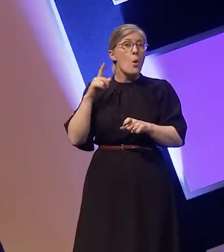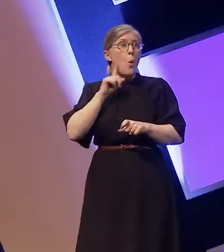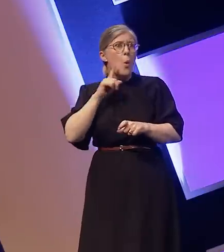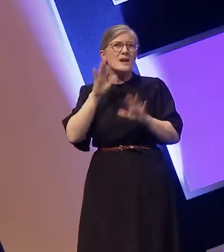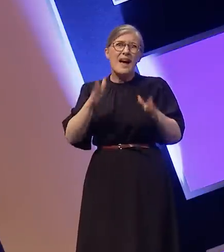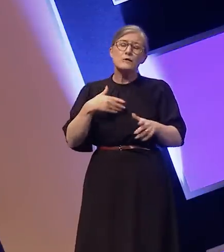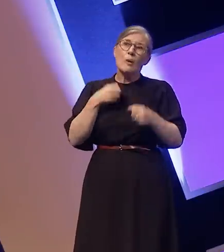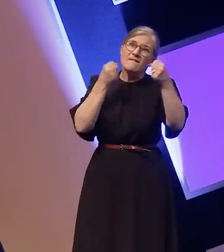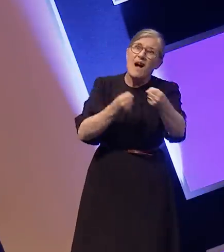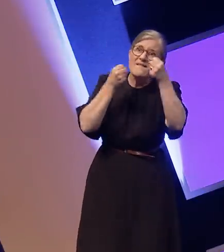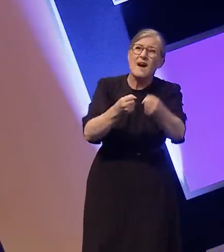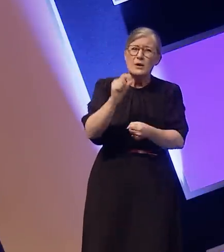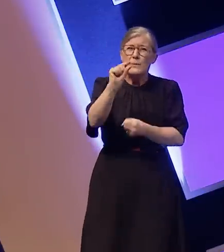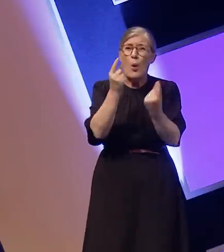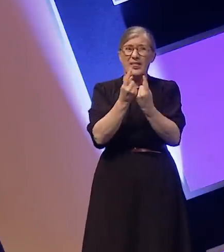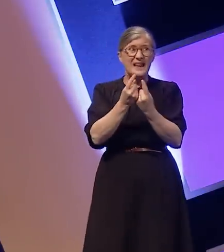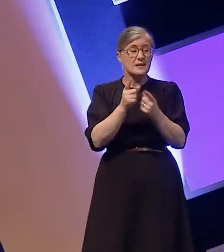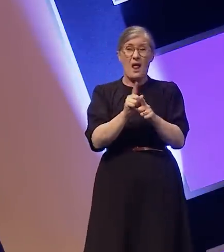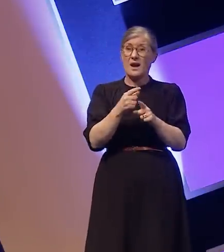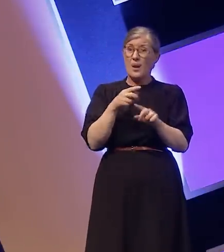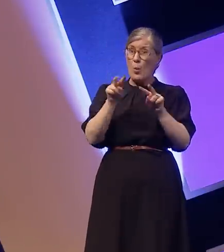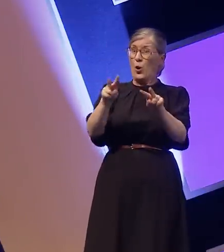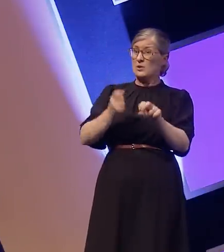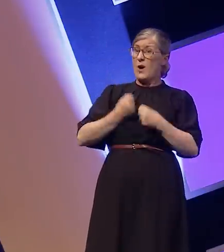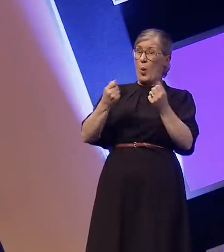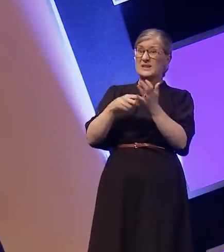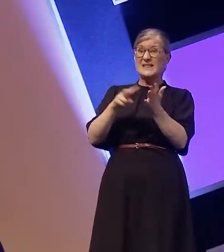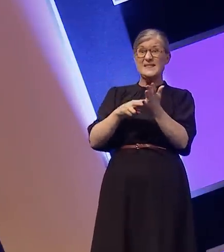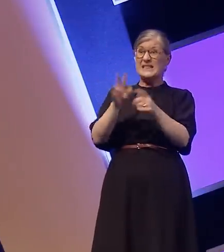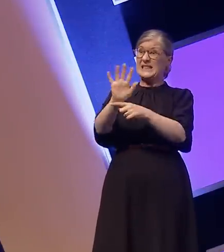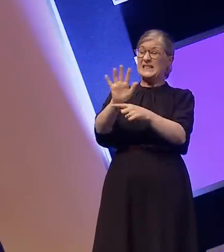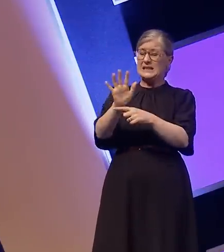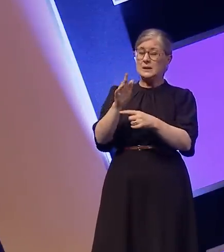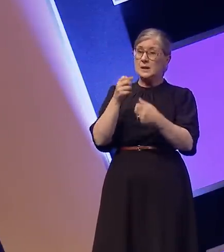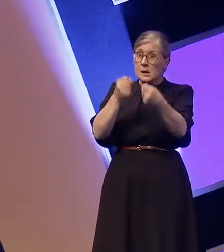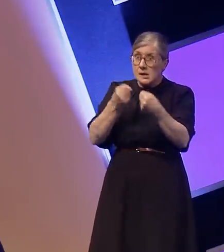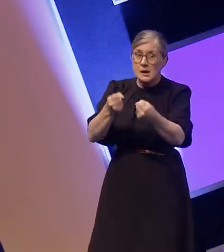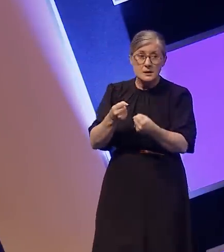things like watching my own telly. Remember when I mentioned I'll come back to subtitles?